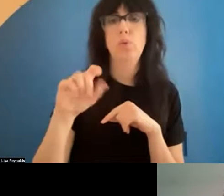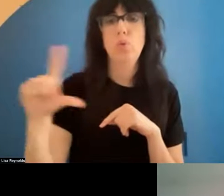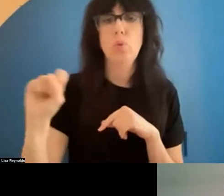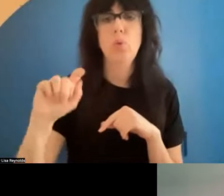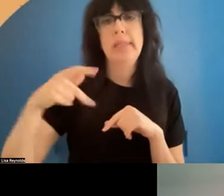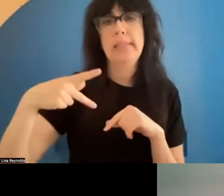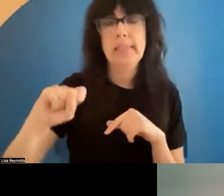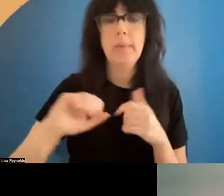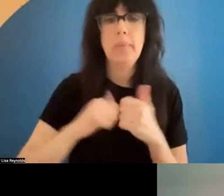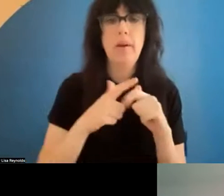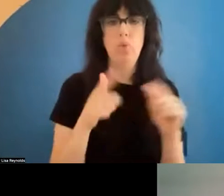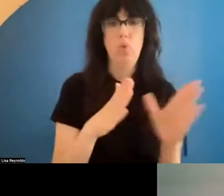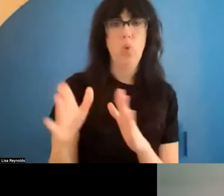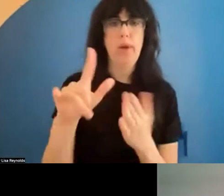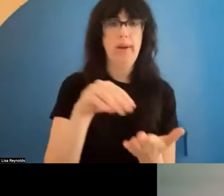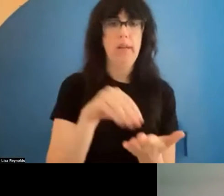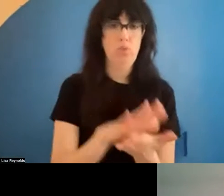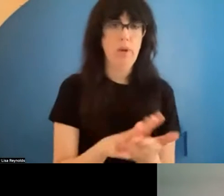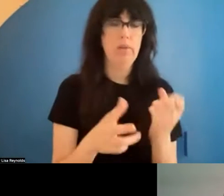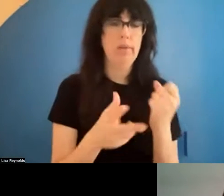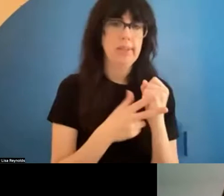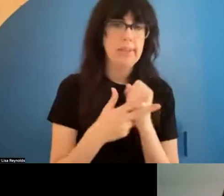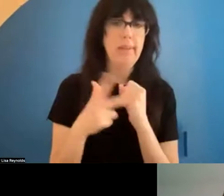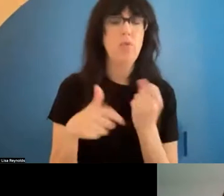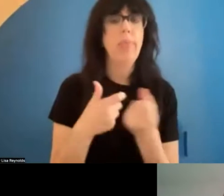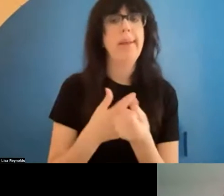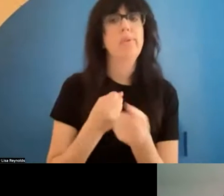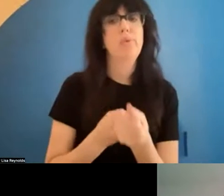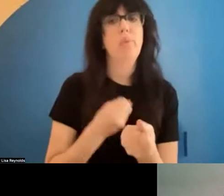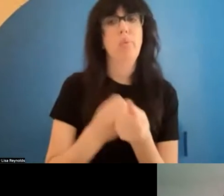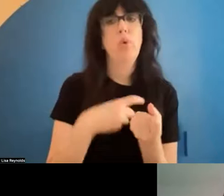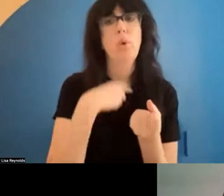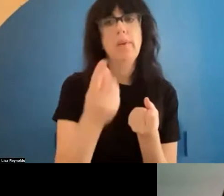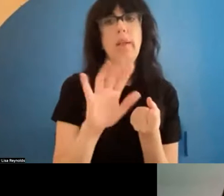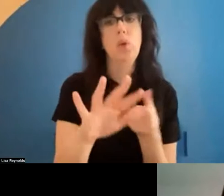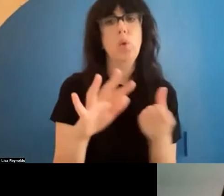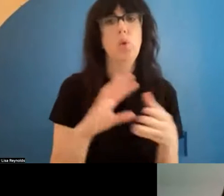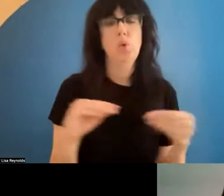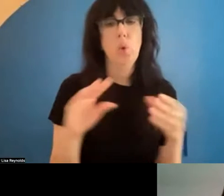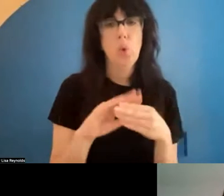so that they can support you in telling your story and shaping your legacy